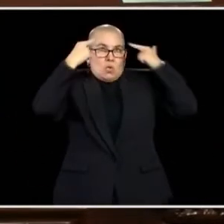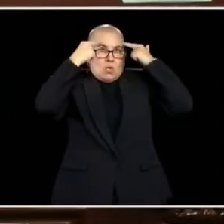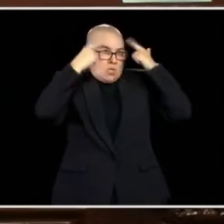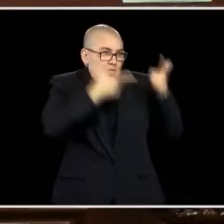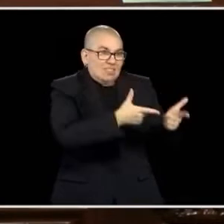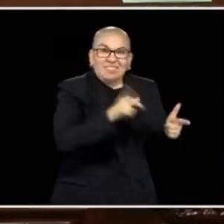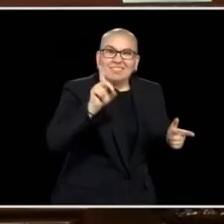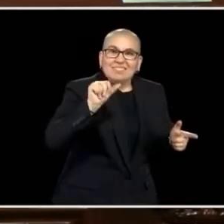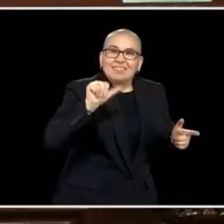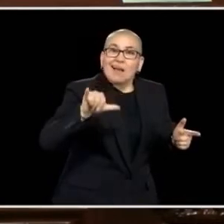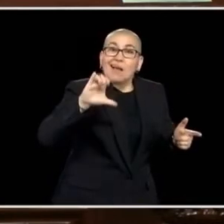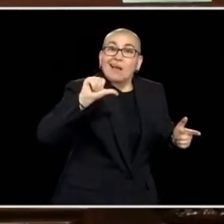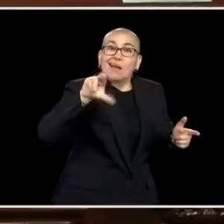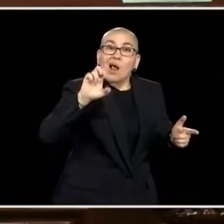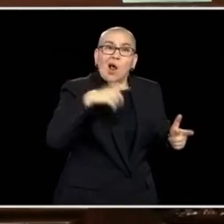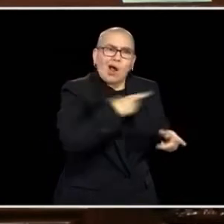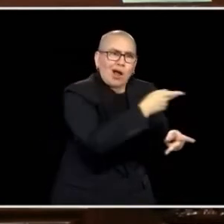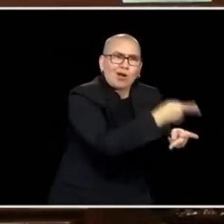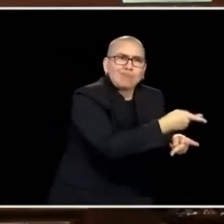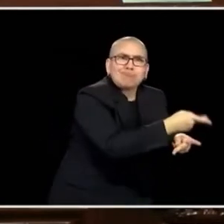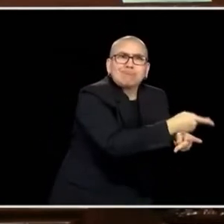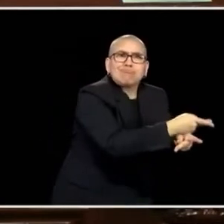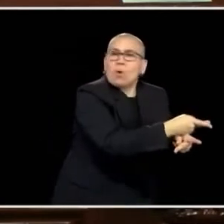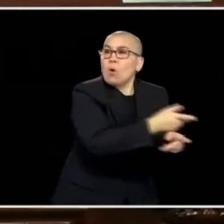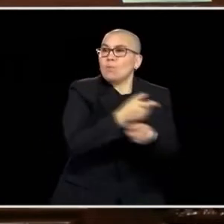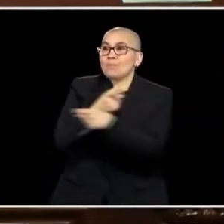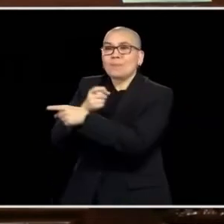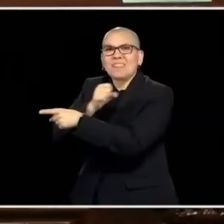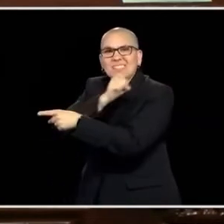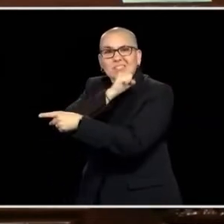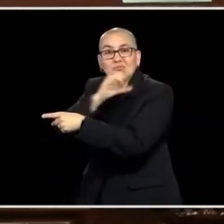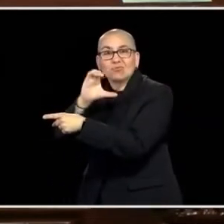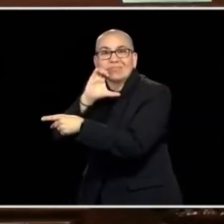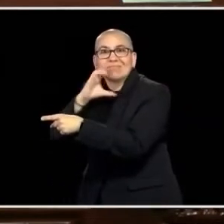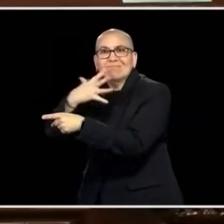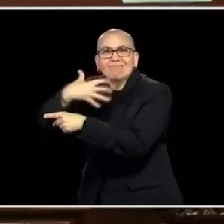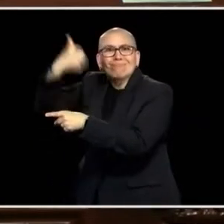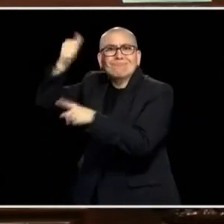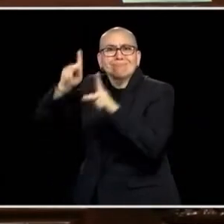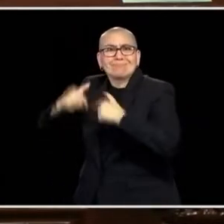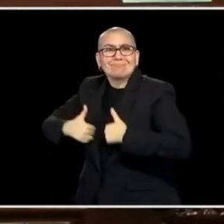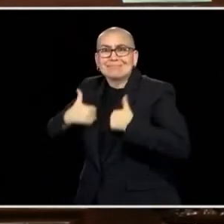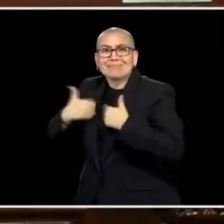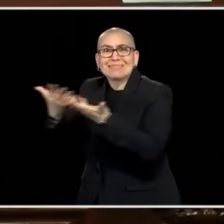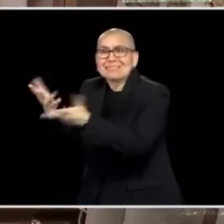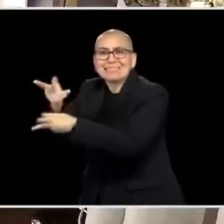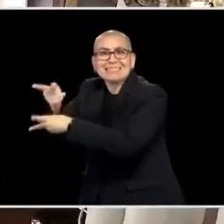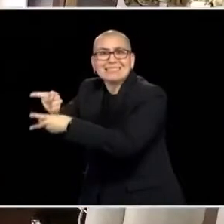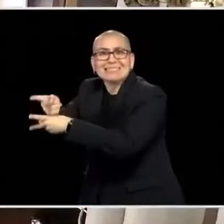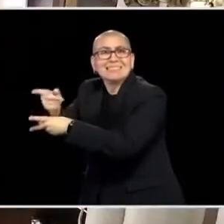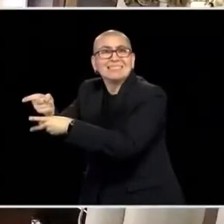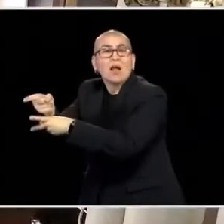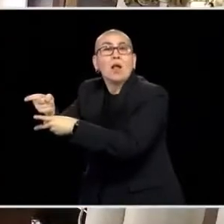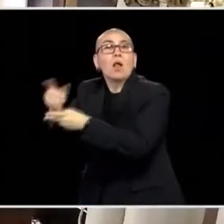PEOPLE WHO CARE FOR OUR CHILDREN, OUR SENIORS AND WHO CARE FOR OUR MOST VULNERABLE AND THOSE THAT KEEP US SAFE IN OUR COMMUNITIES.